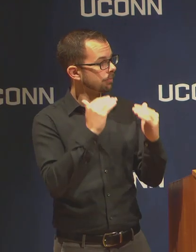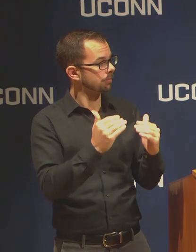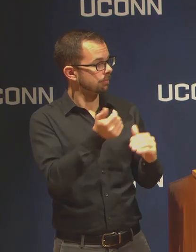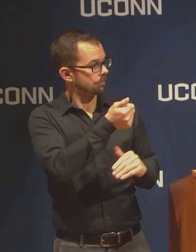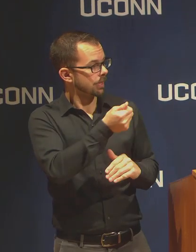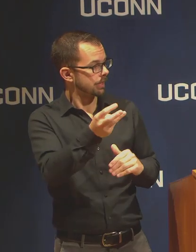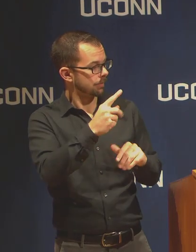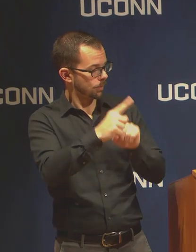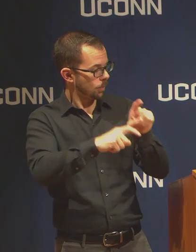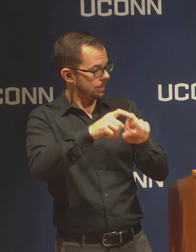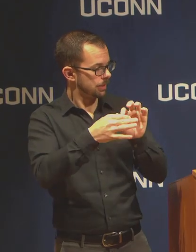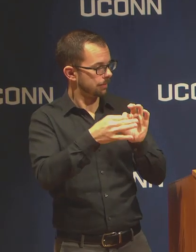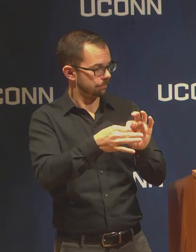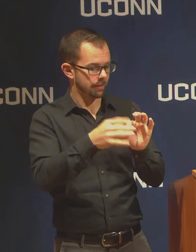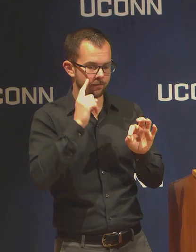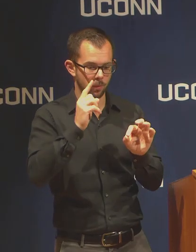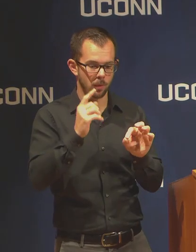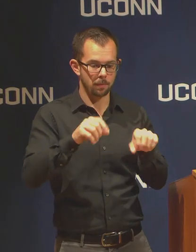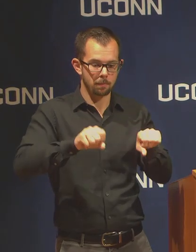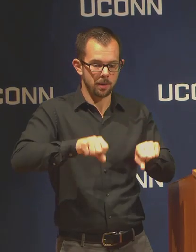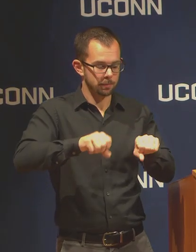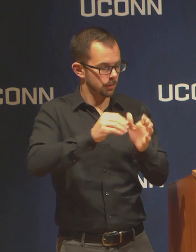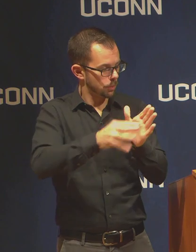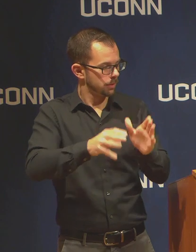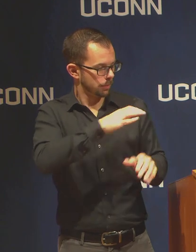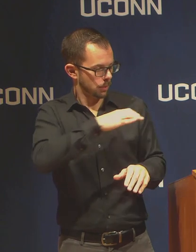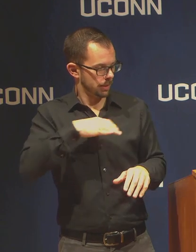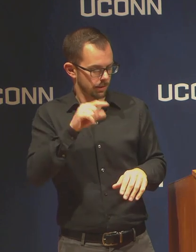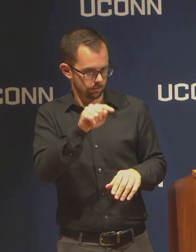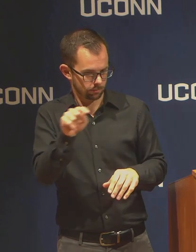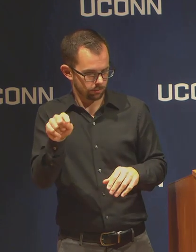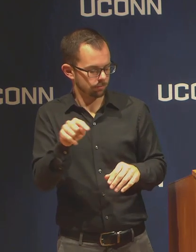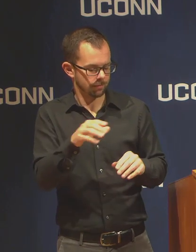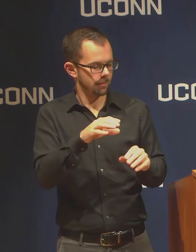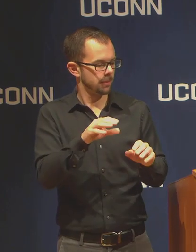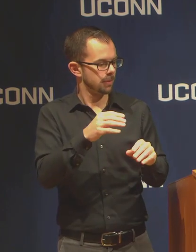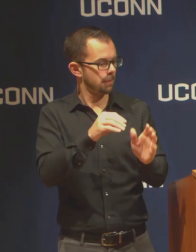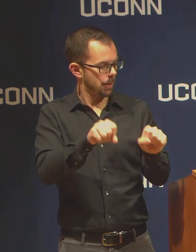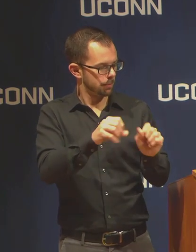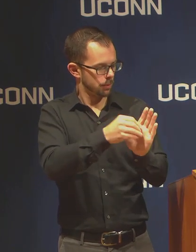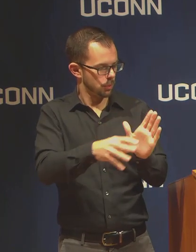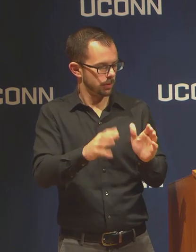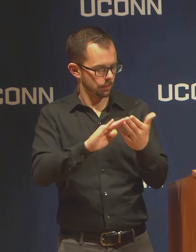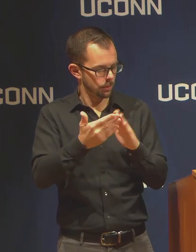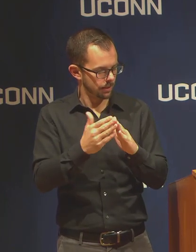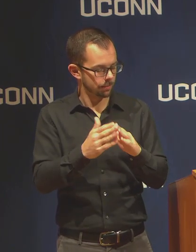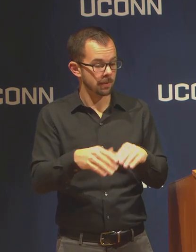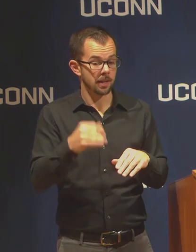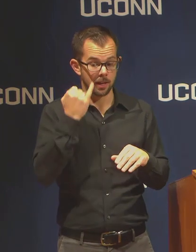our prospective student community. How will admitted UCONN students get to tour the campus?